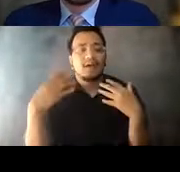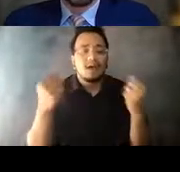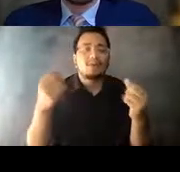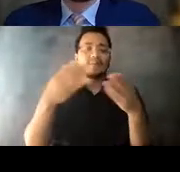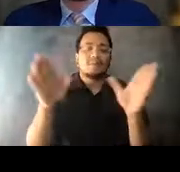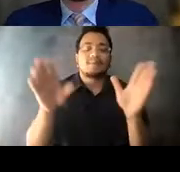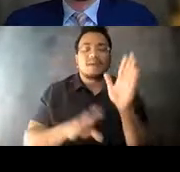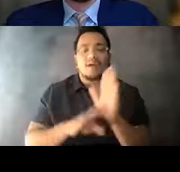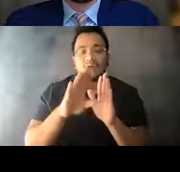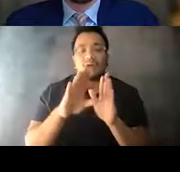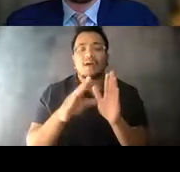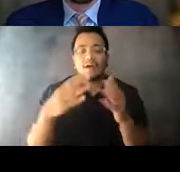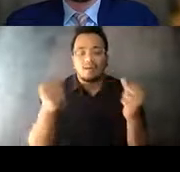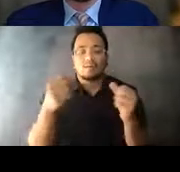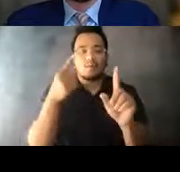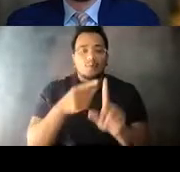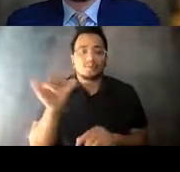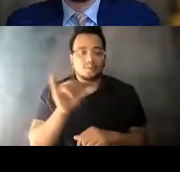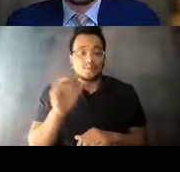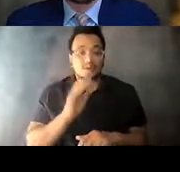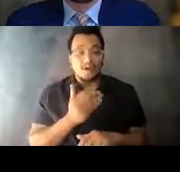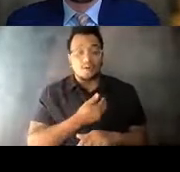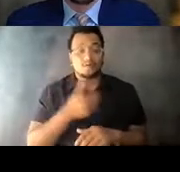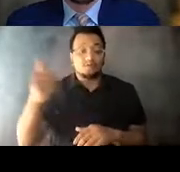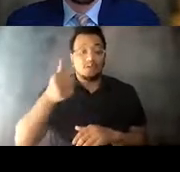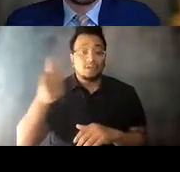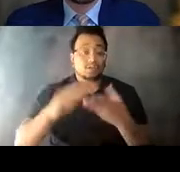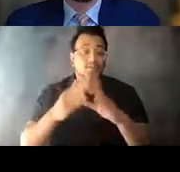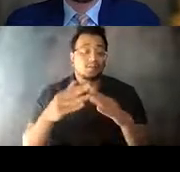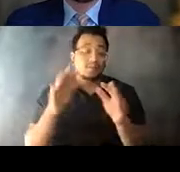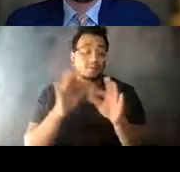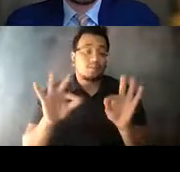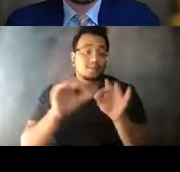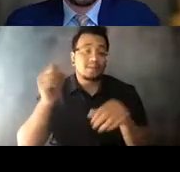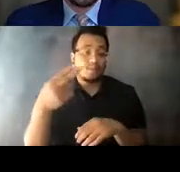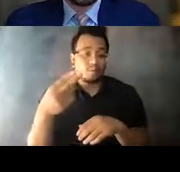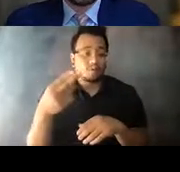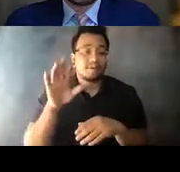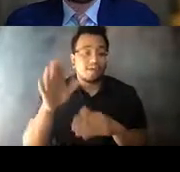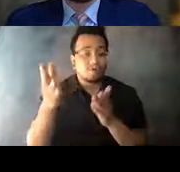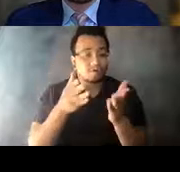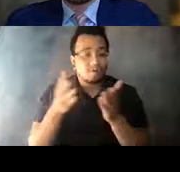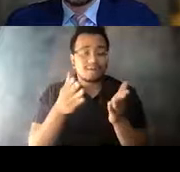our partners in the transit community are important stakeholders in these policy discussions, and 14:31:17 the services they provide are complementary